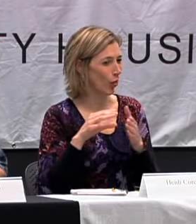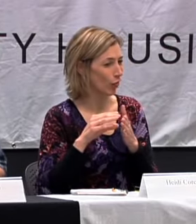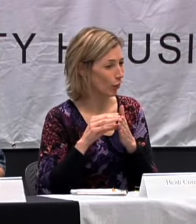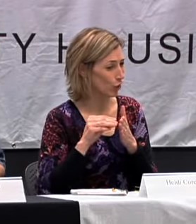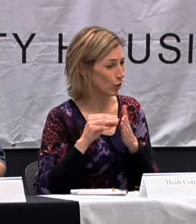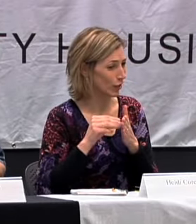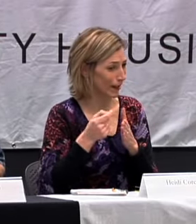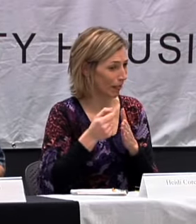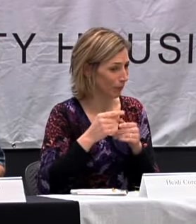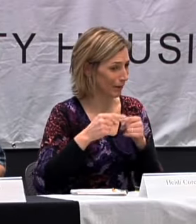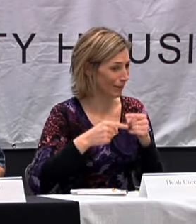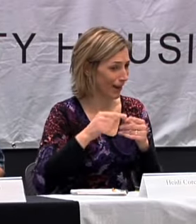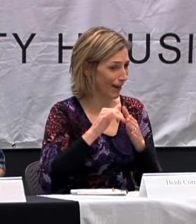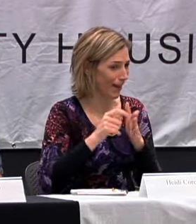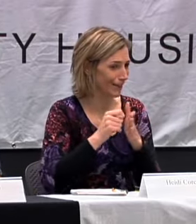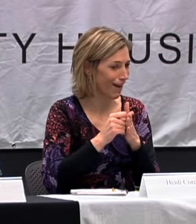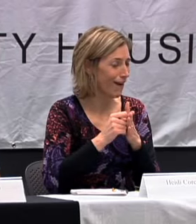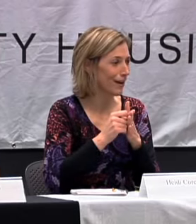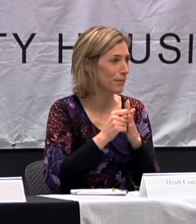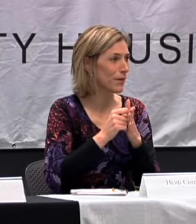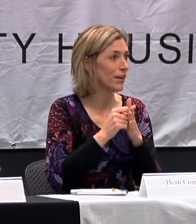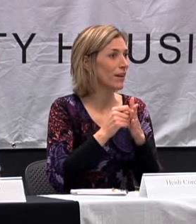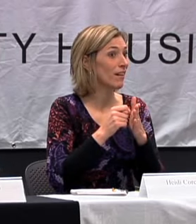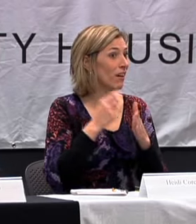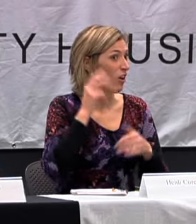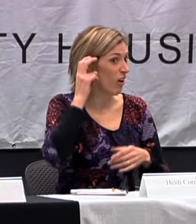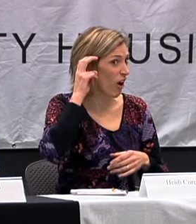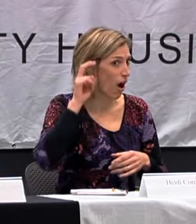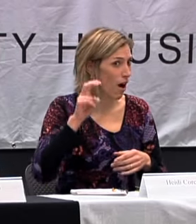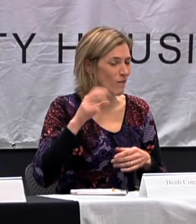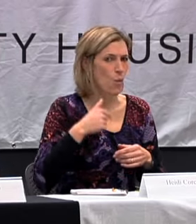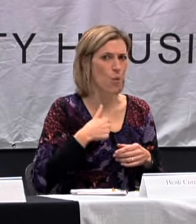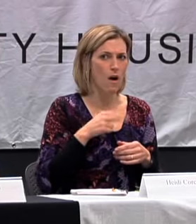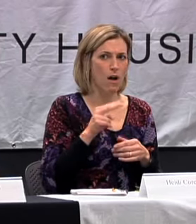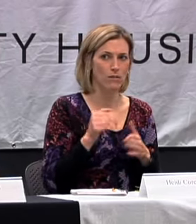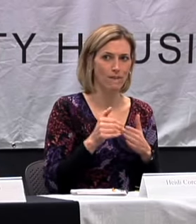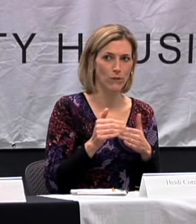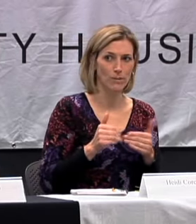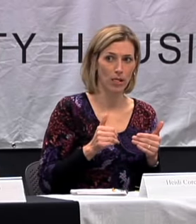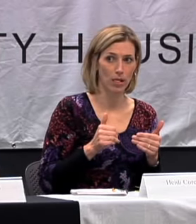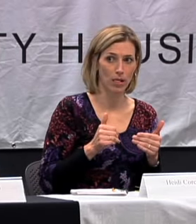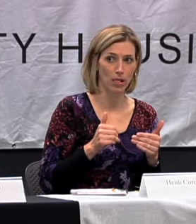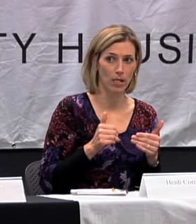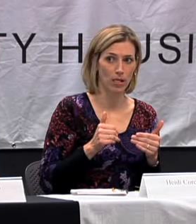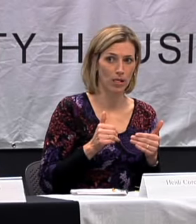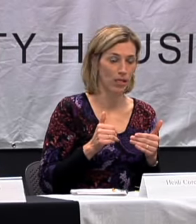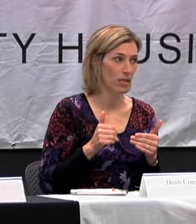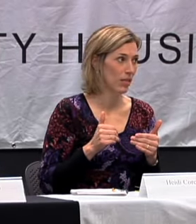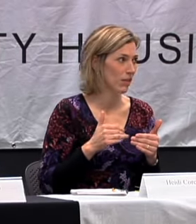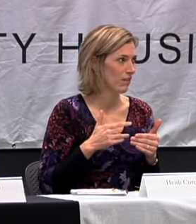MAINSTREAM AND IT WAS ORAL METHOD AND I WAS LEARNING A LITTLE BIT OF SIGN LANGUAGE, BUT I THOUGHT TAKING THOSE OFF I'M NOT COMFORTABLE. AND